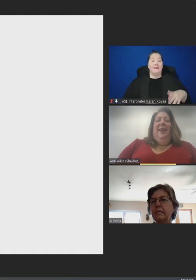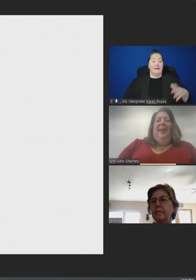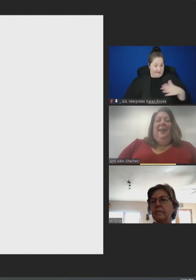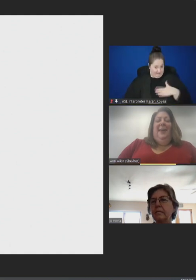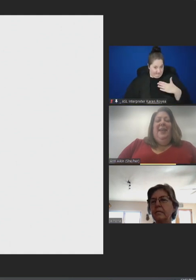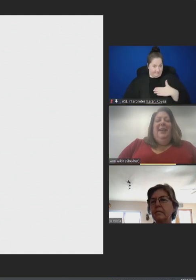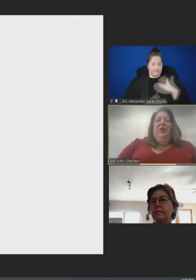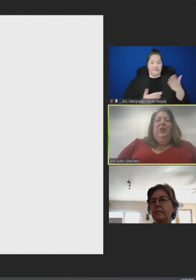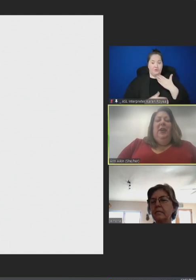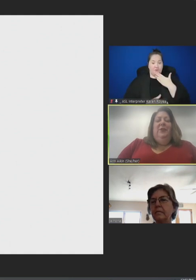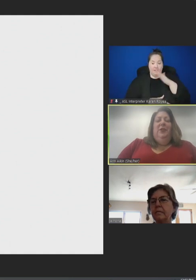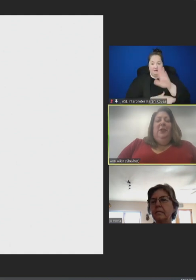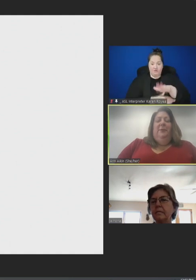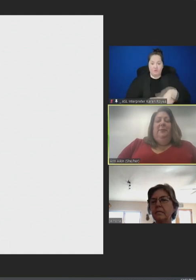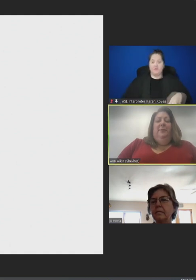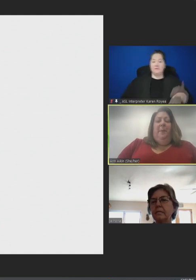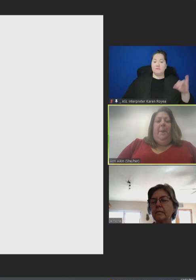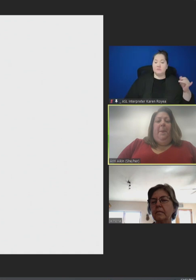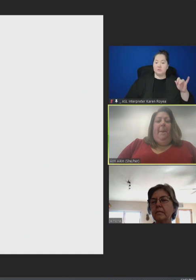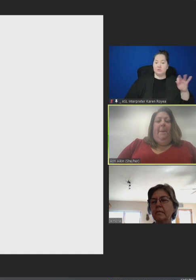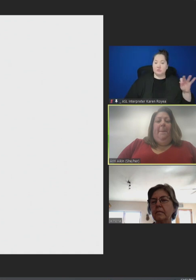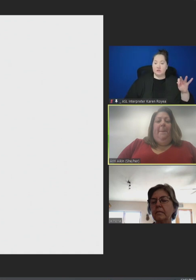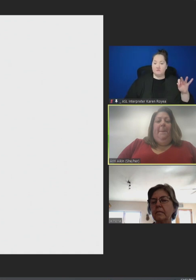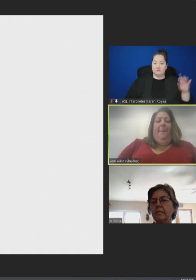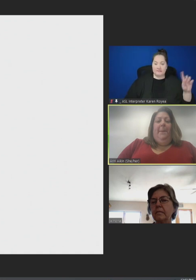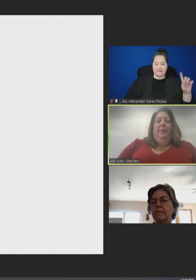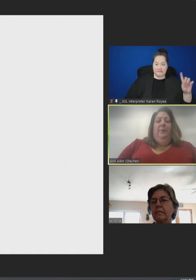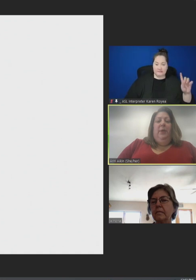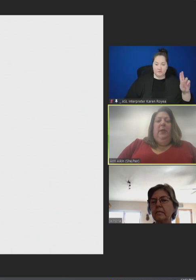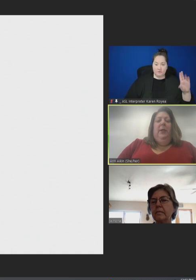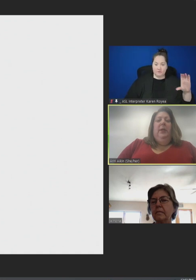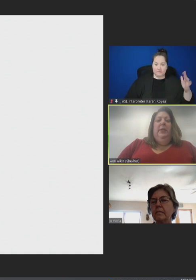Ann Aikin: Hi. Jeff Duchin? Jeffrey Duchin: Good morning. Ann Aikin: Good morning. Daniel Hoft?